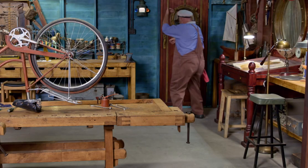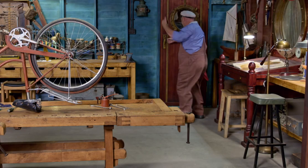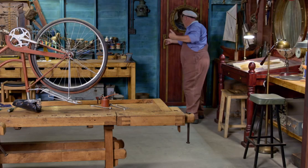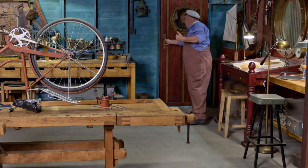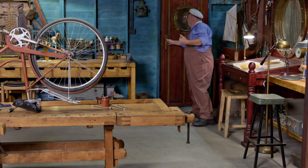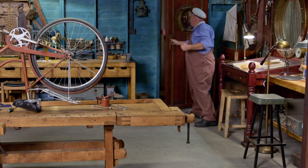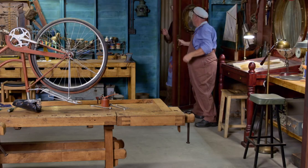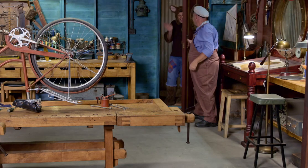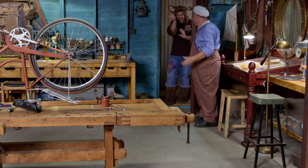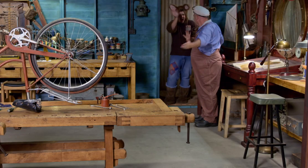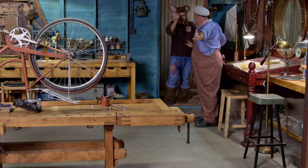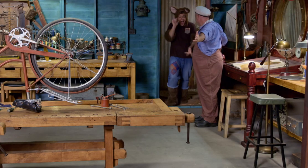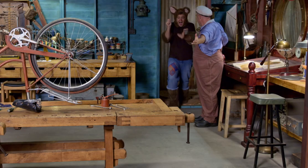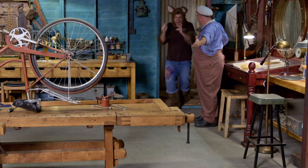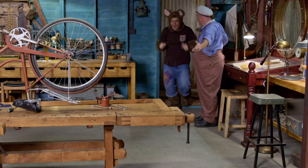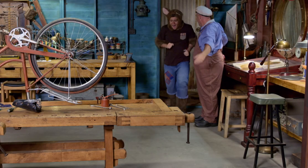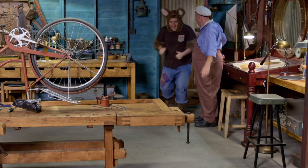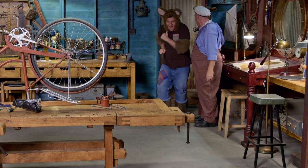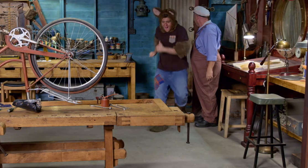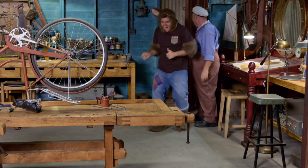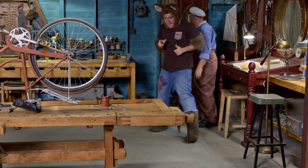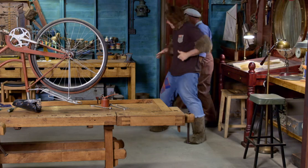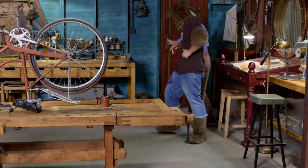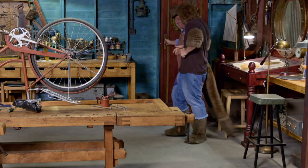Hey! Hi, Skip! Come on in.